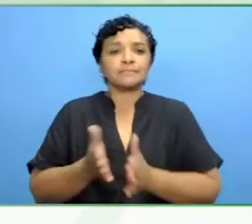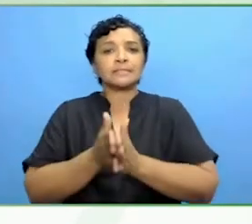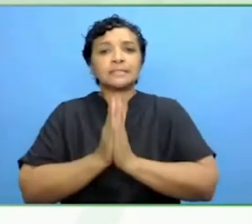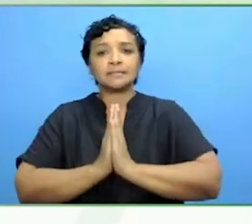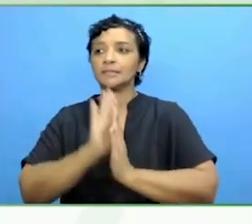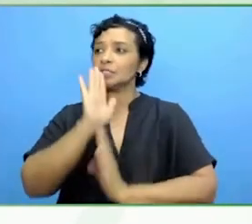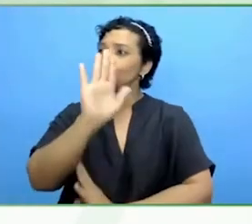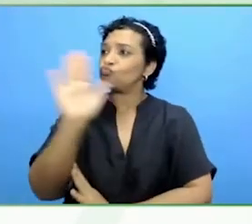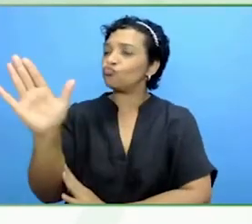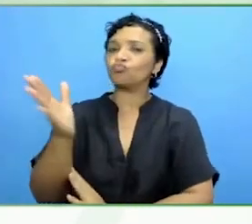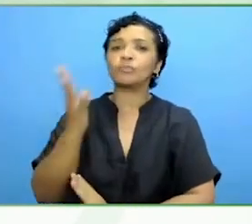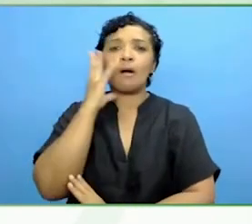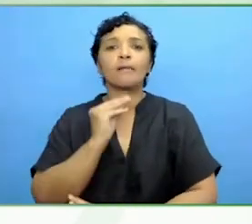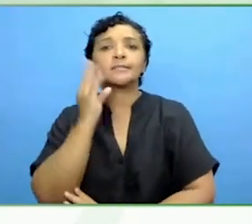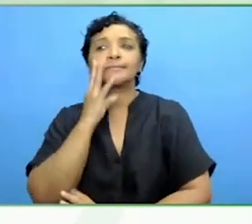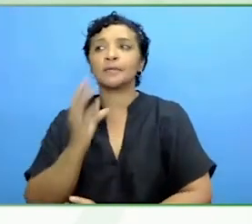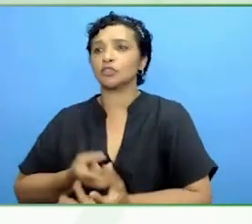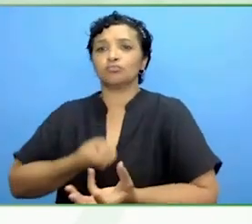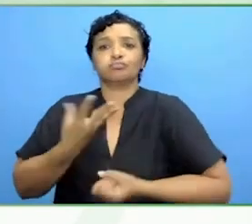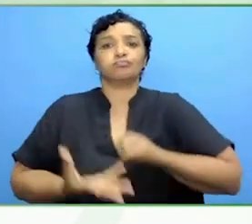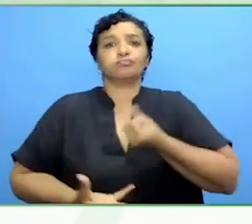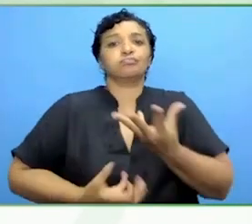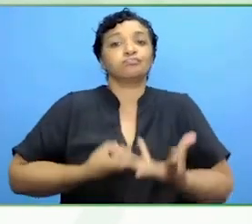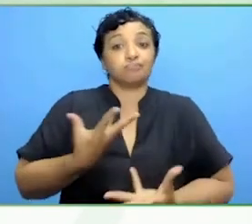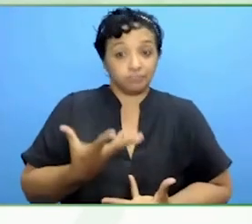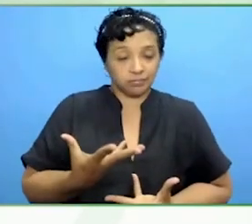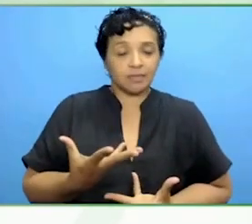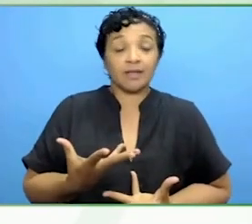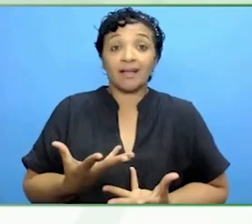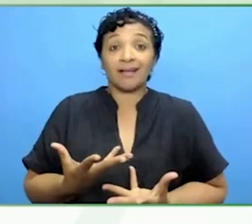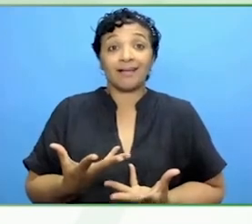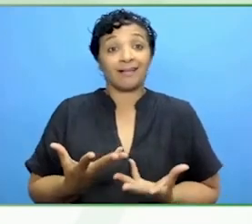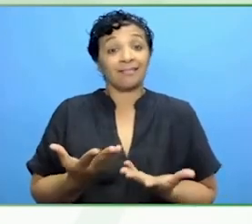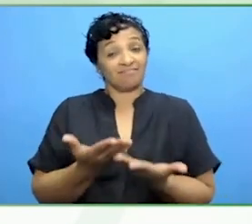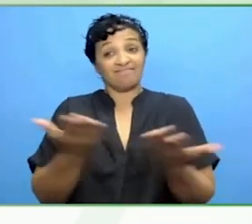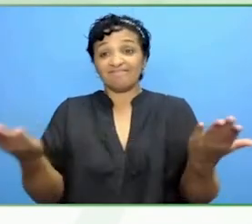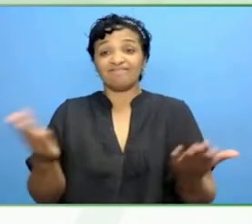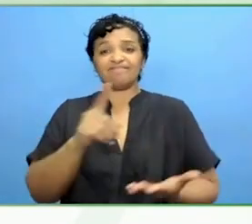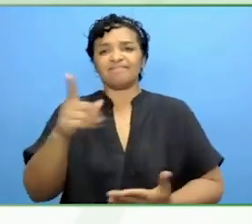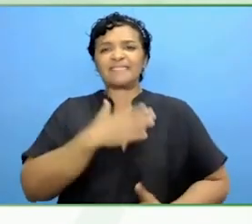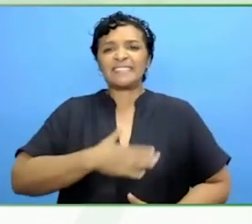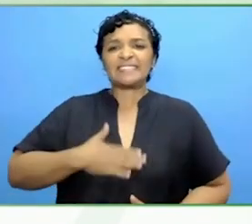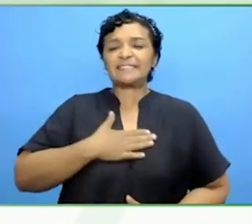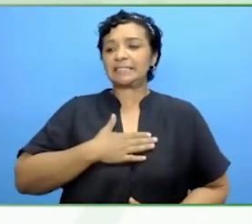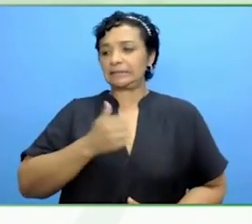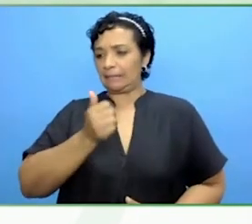My goal is that regardless of how you feel in your community, your